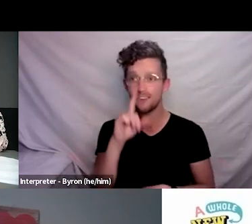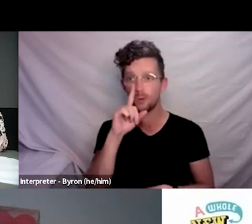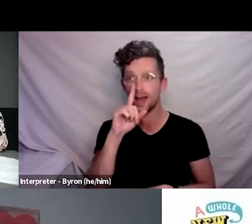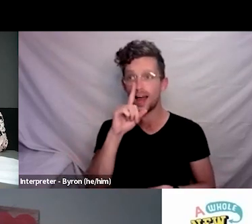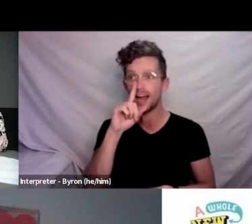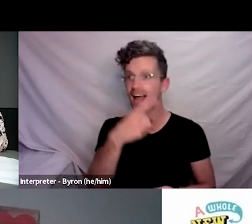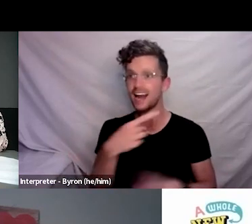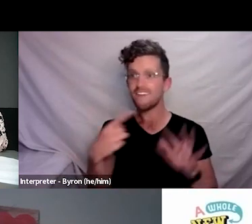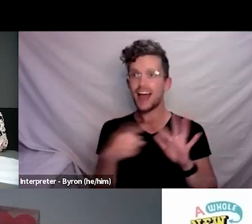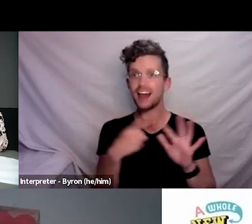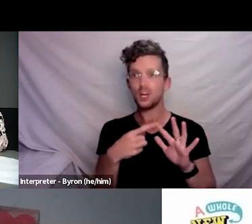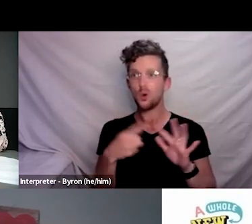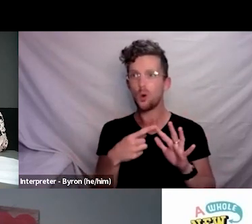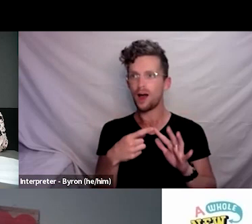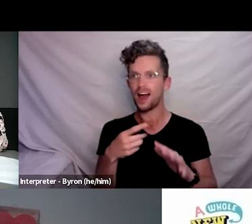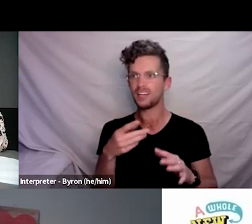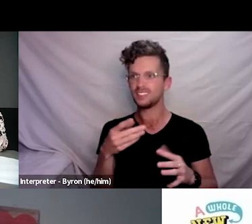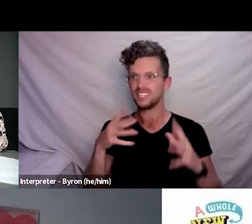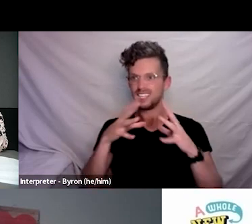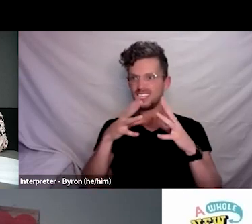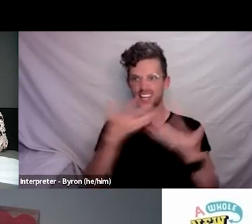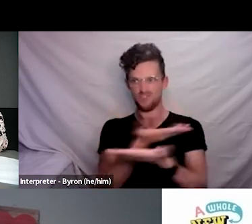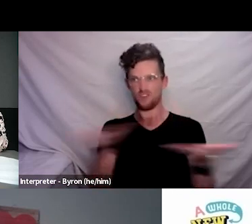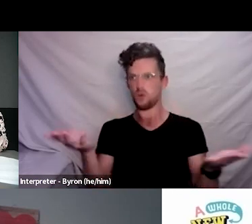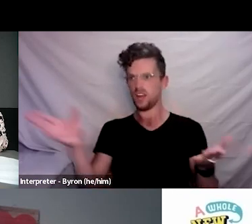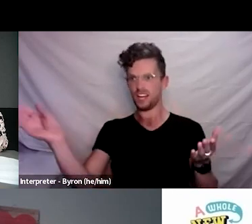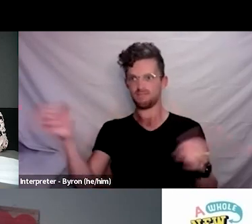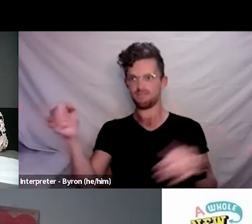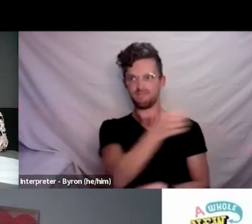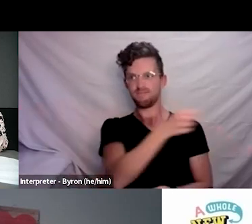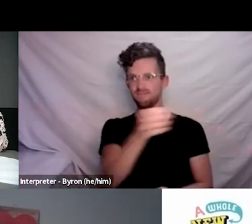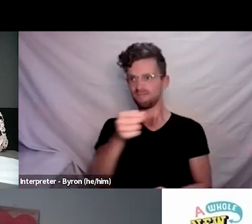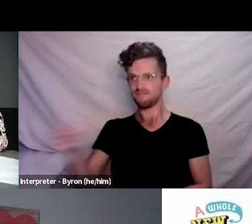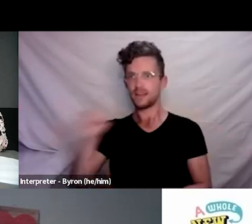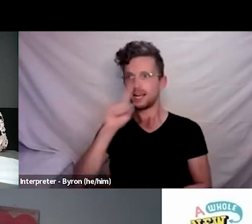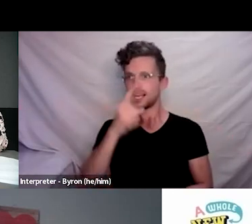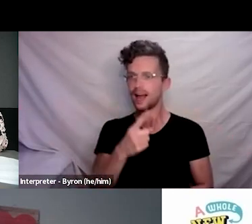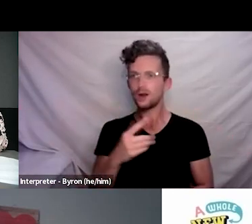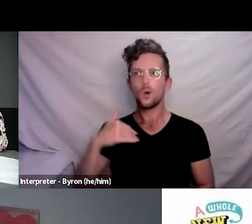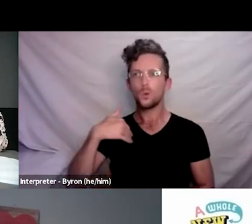We have to have a systems approach through organisations. That’s the safest way. Yeah.